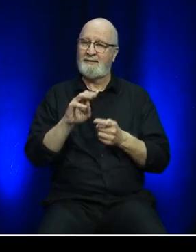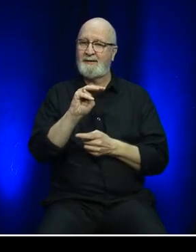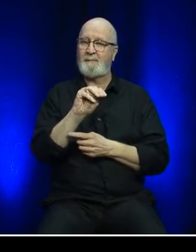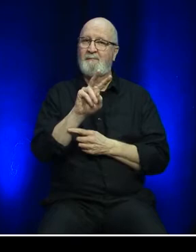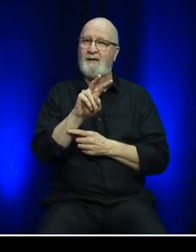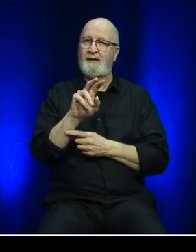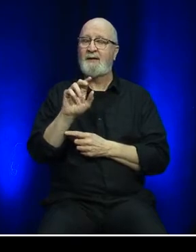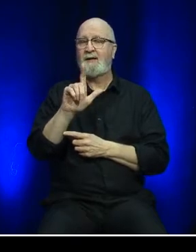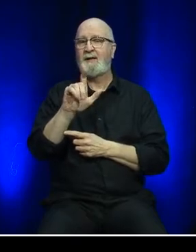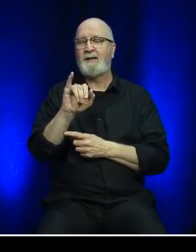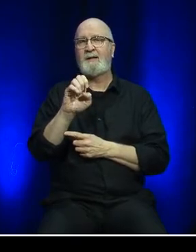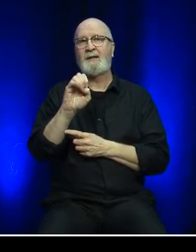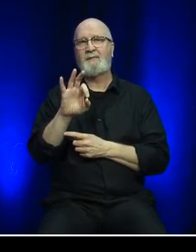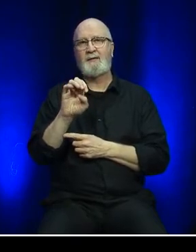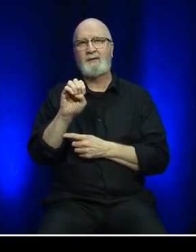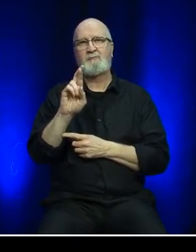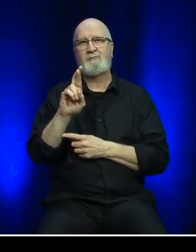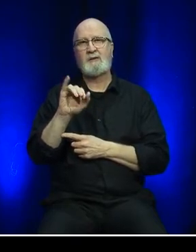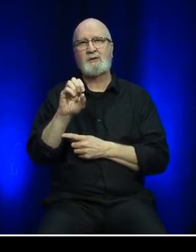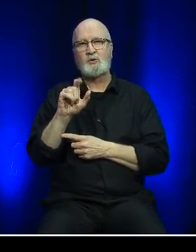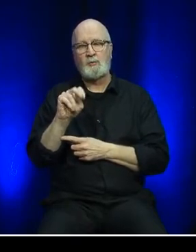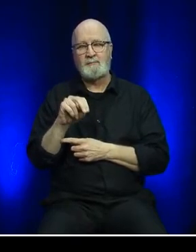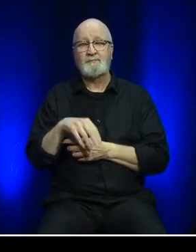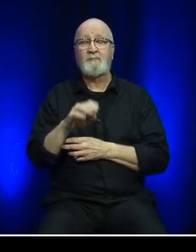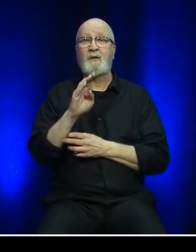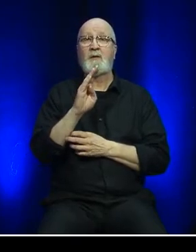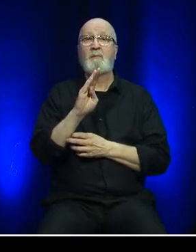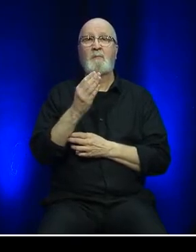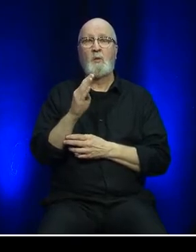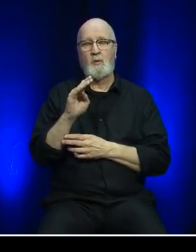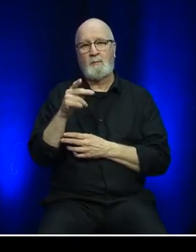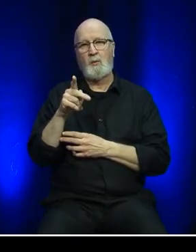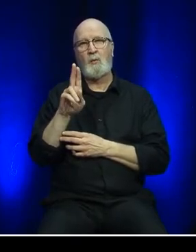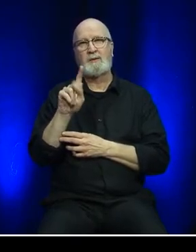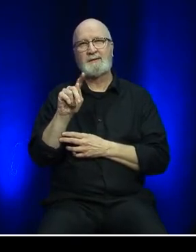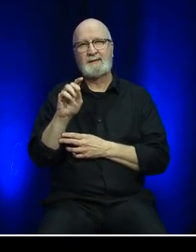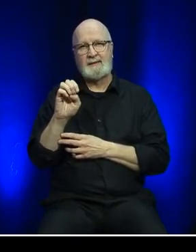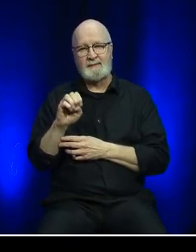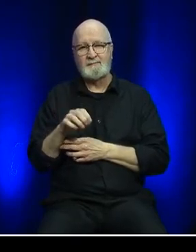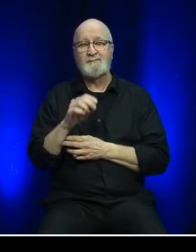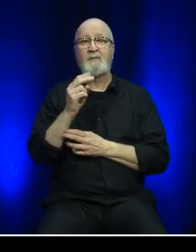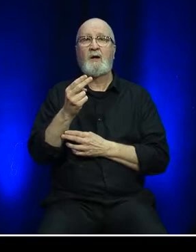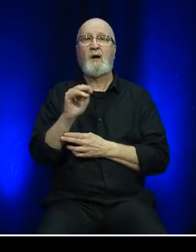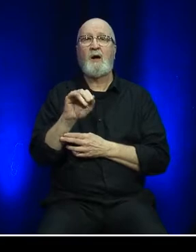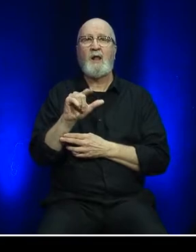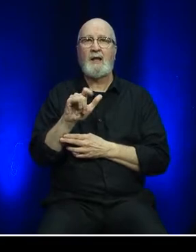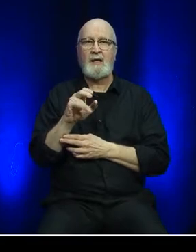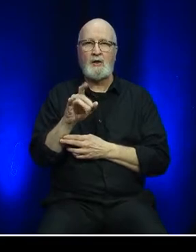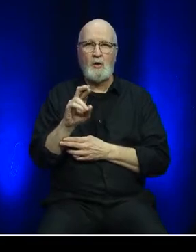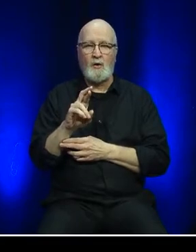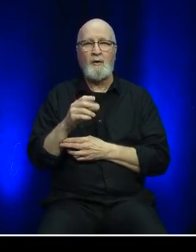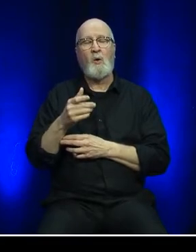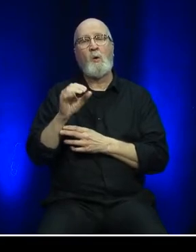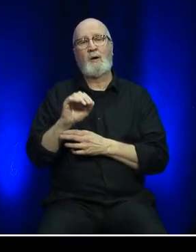MV Leif Ericson, MV Blue Puttees, MV Highlanders, and MV Atlantic Vision.